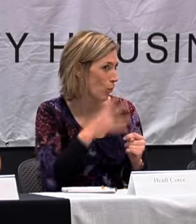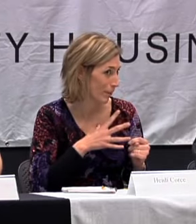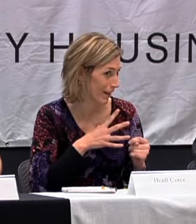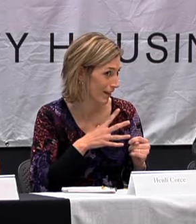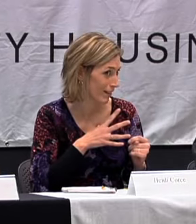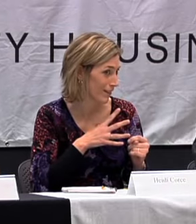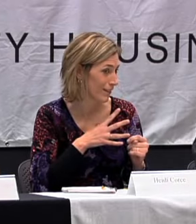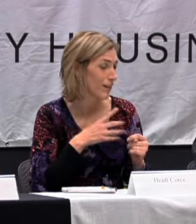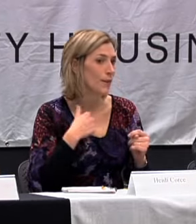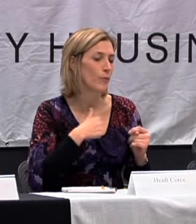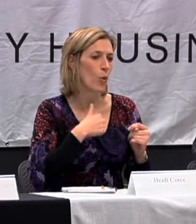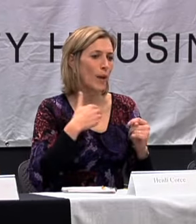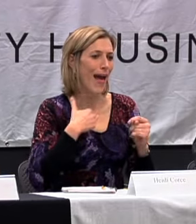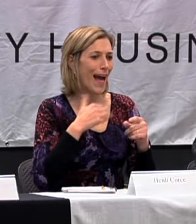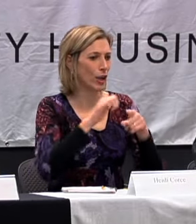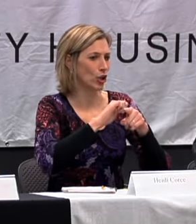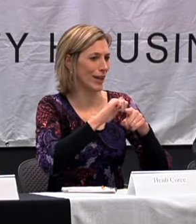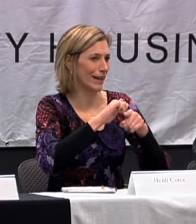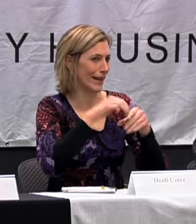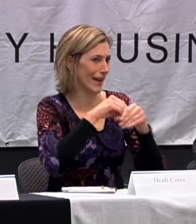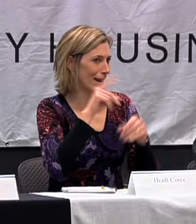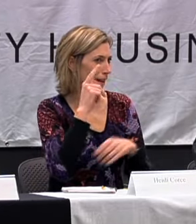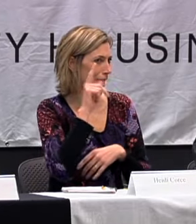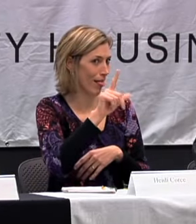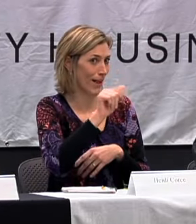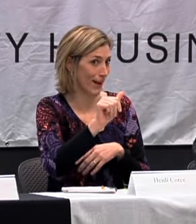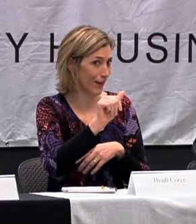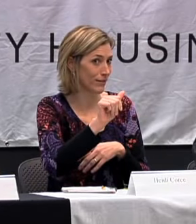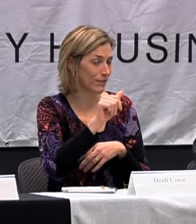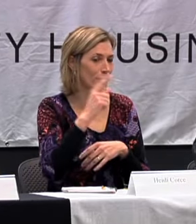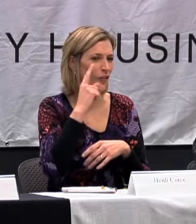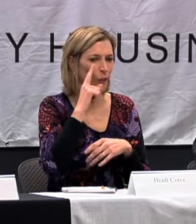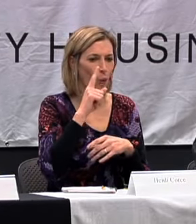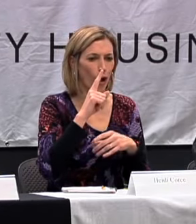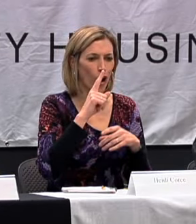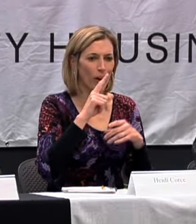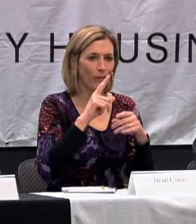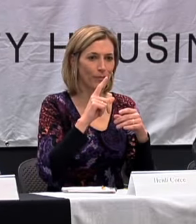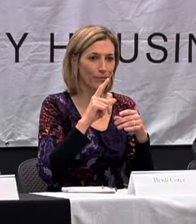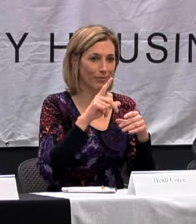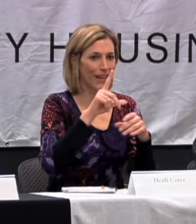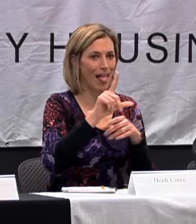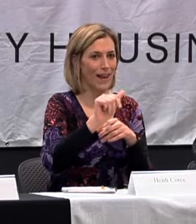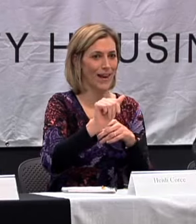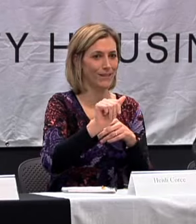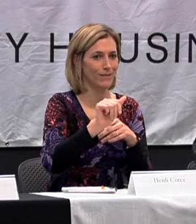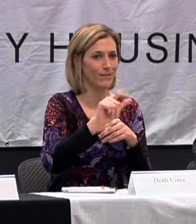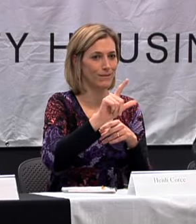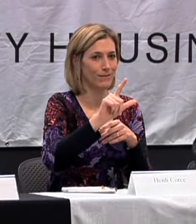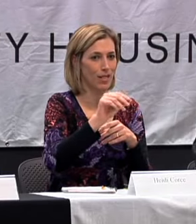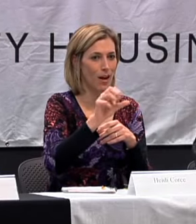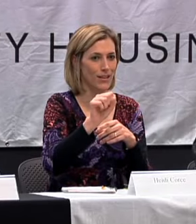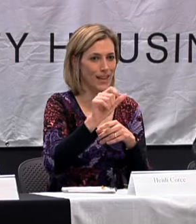DEAF WOMEN. WE HAD A PRACTICE IN LOS ANGELES. AND WE WERE PRACTICING